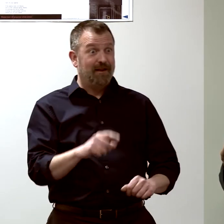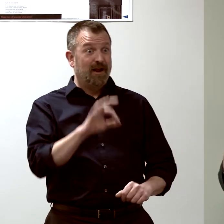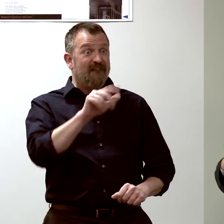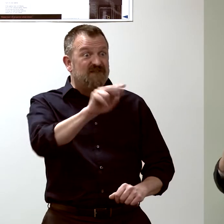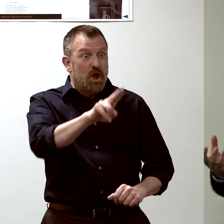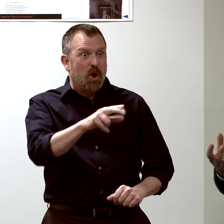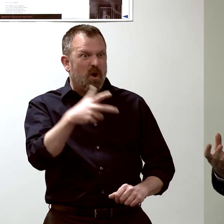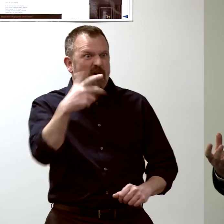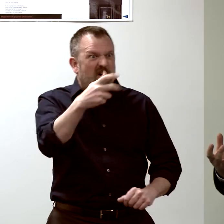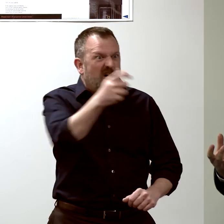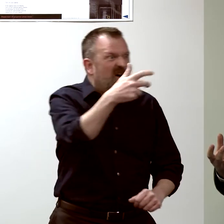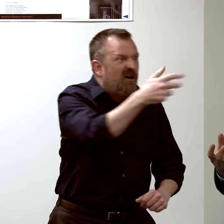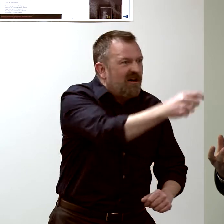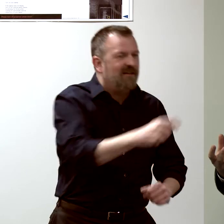and take pieces of their lungs out...